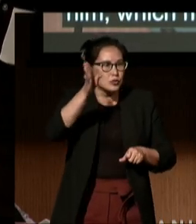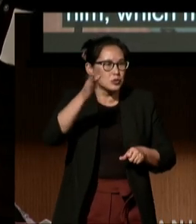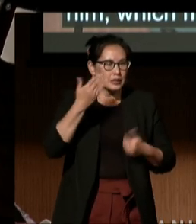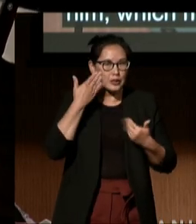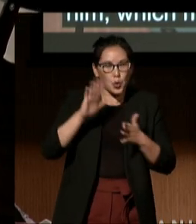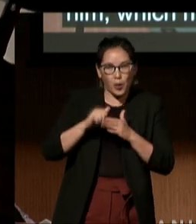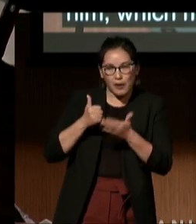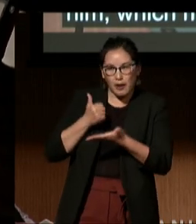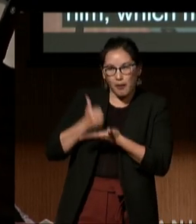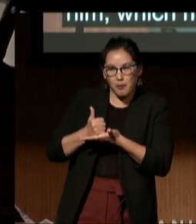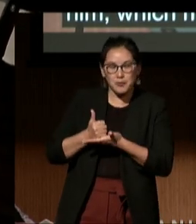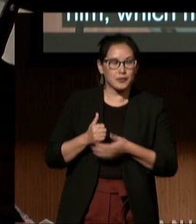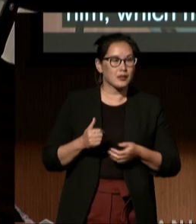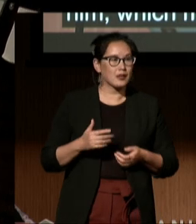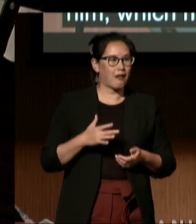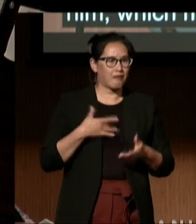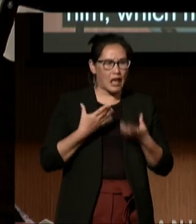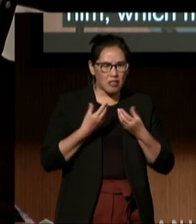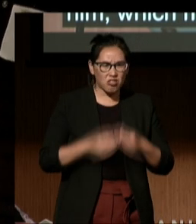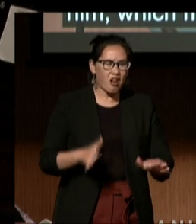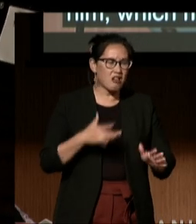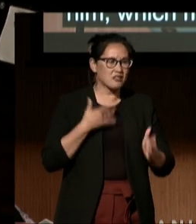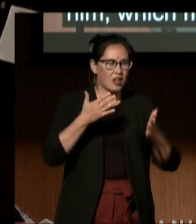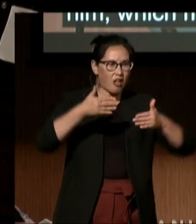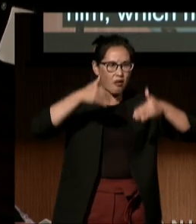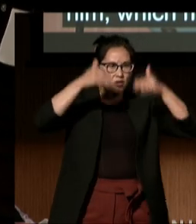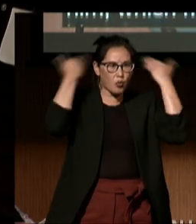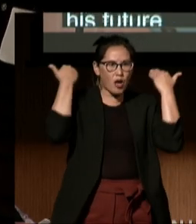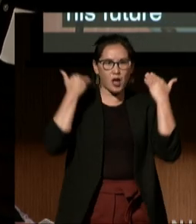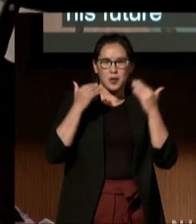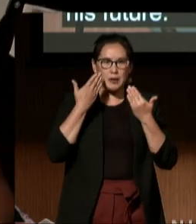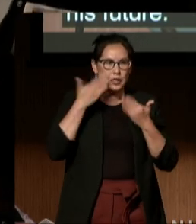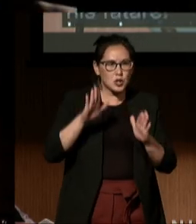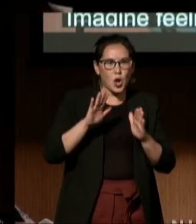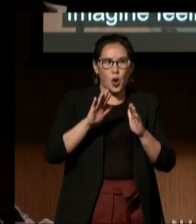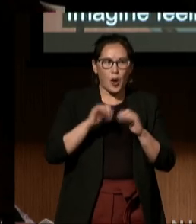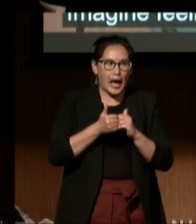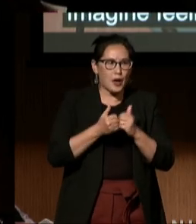Imagine feeling lost and overwhelmed, unsure of how to advocate for your child's needs.